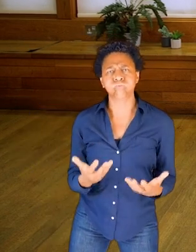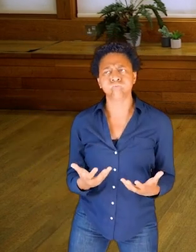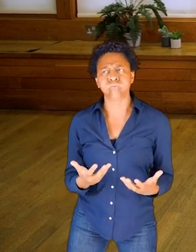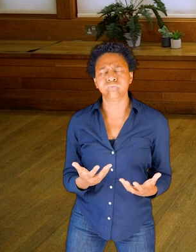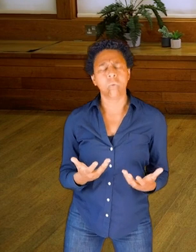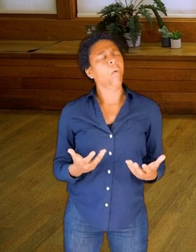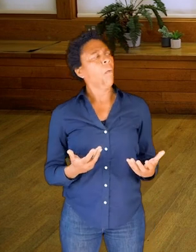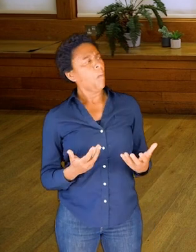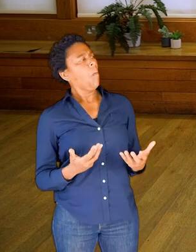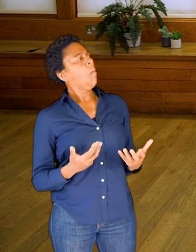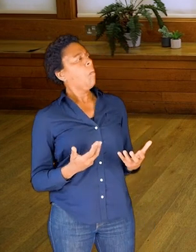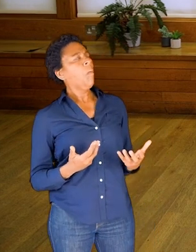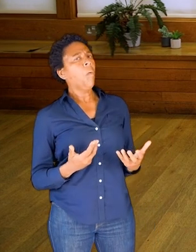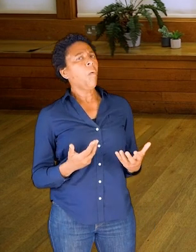in a different way and they feel light.